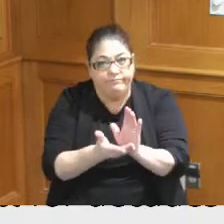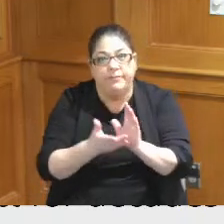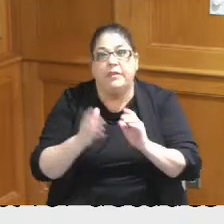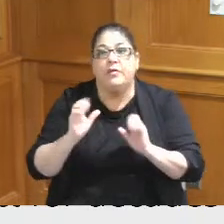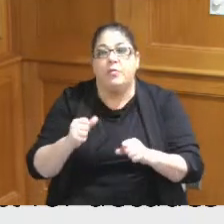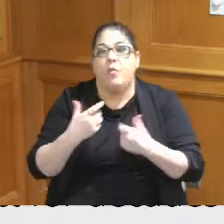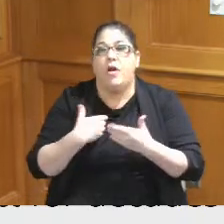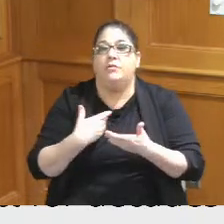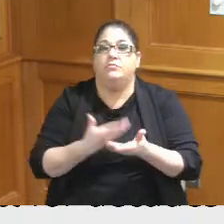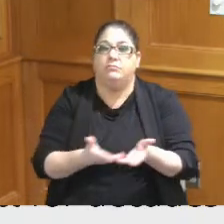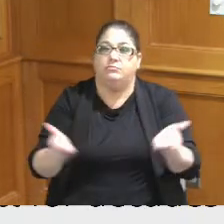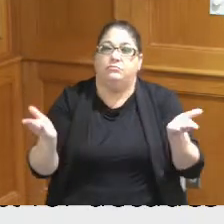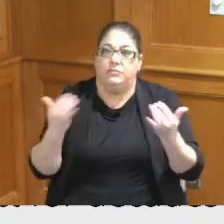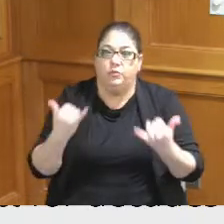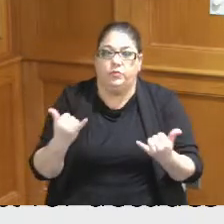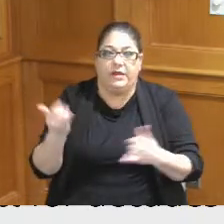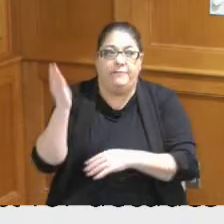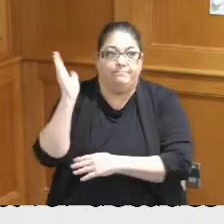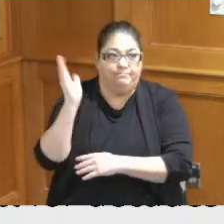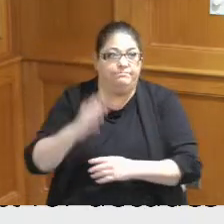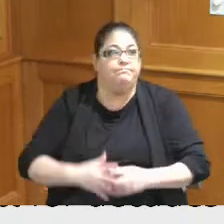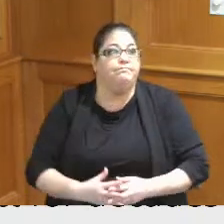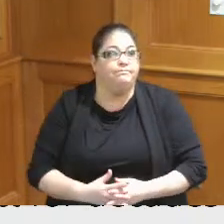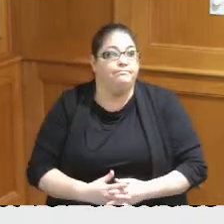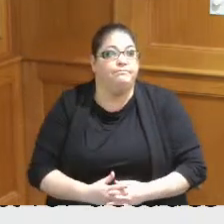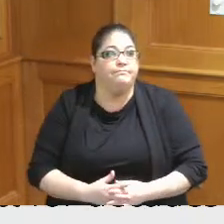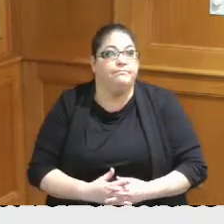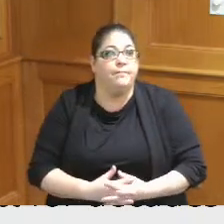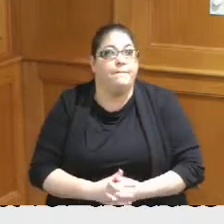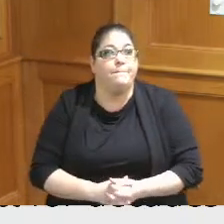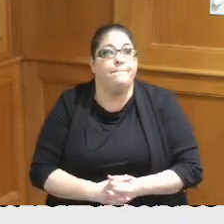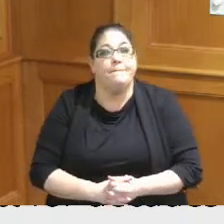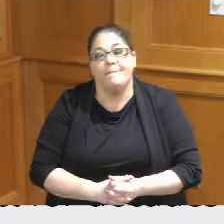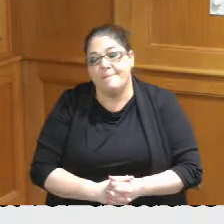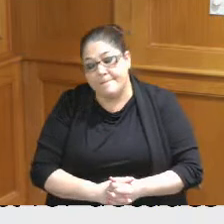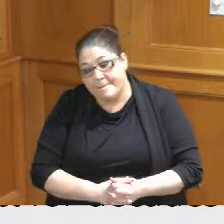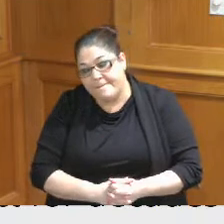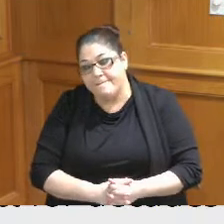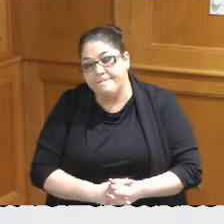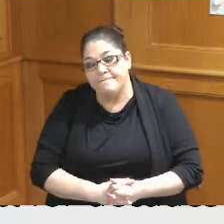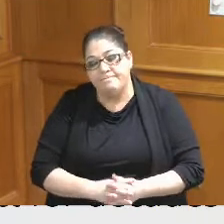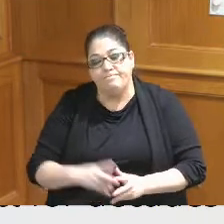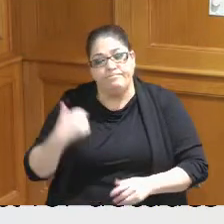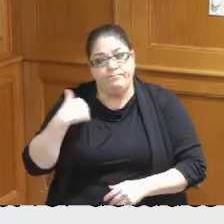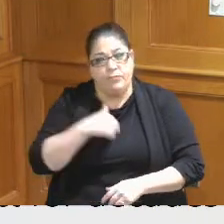to have this presentation today we've as the Board is aware we've partnered with the the city